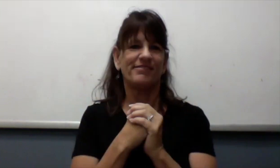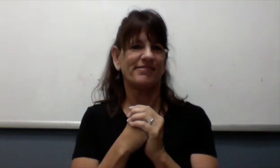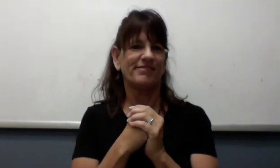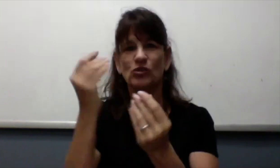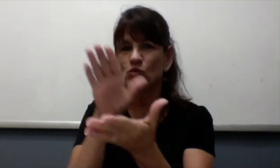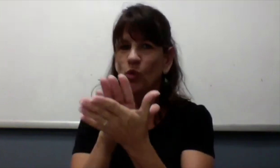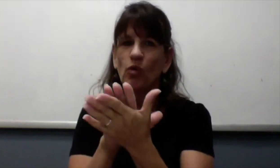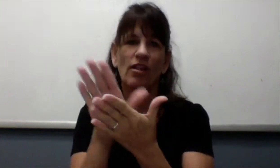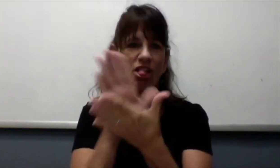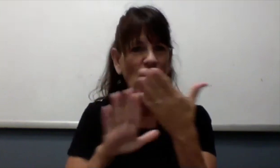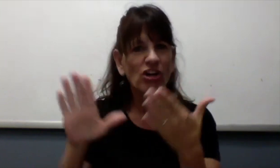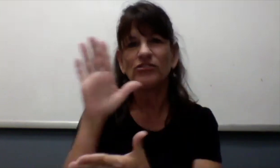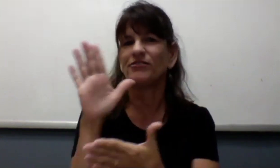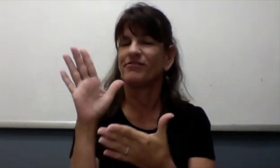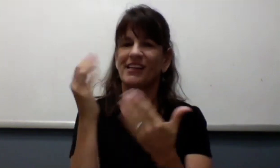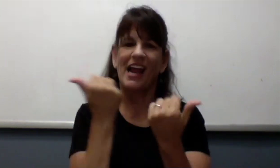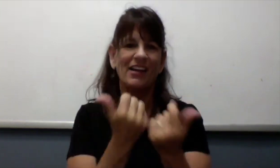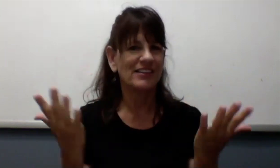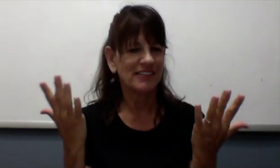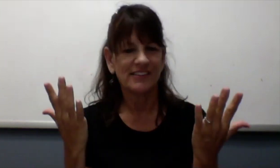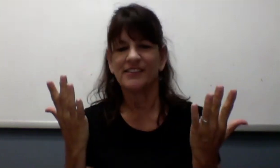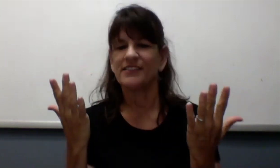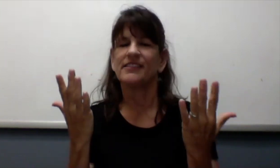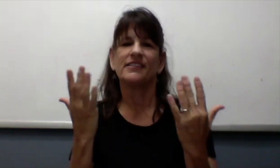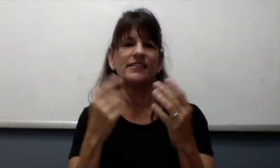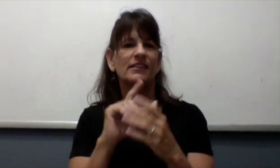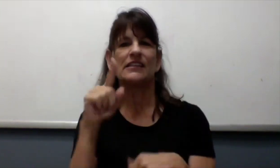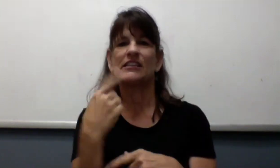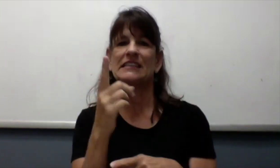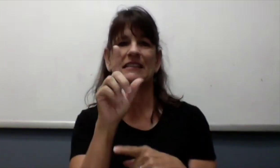Go to school, attend university. Really anything.